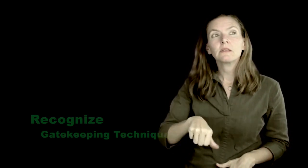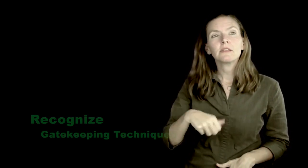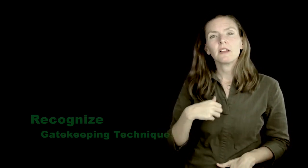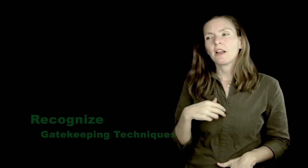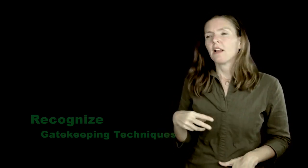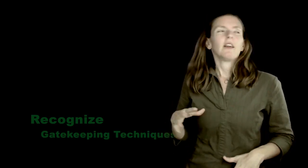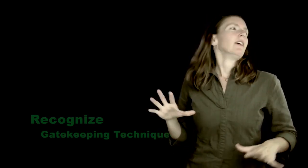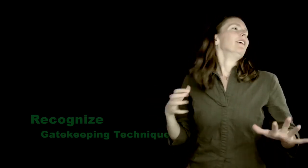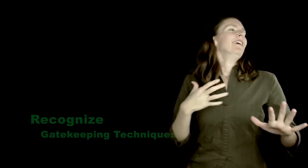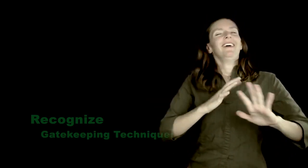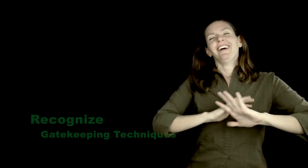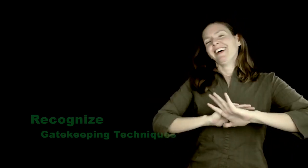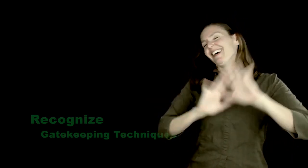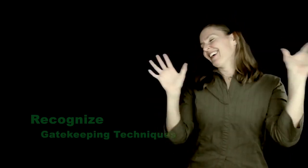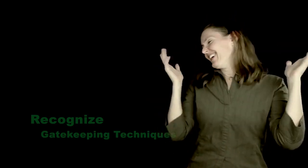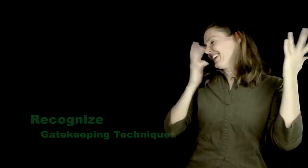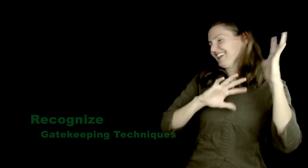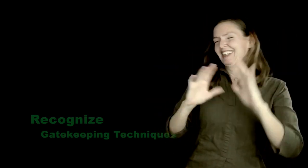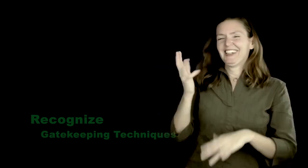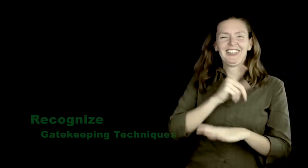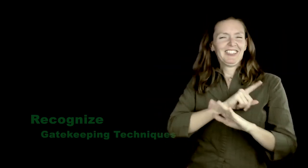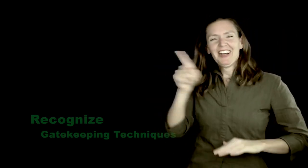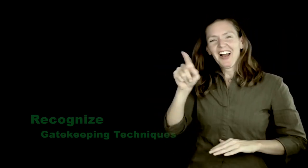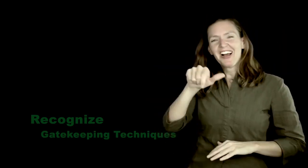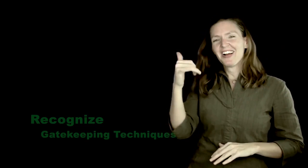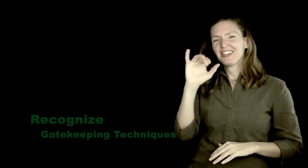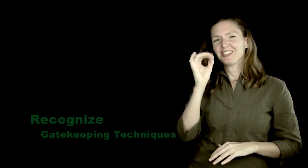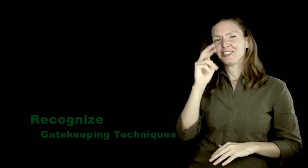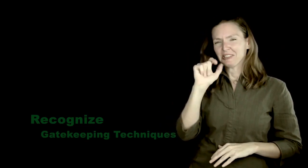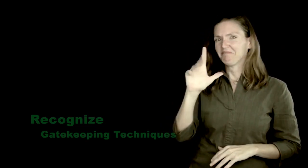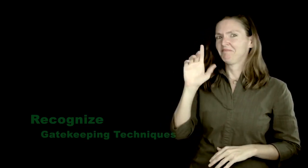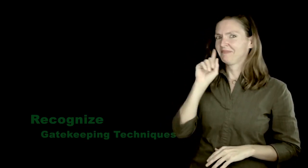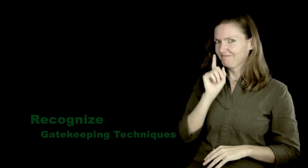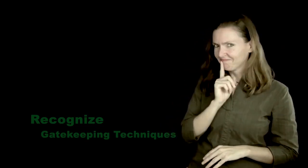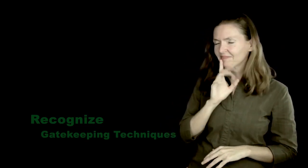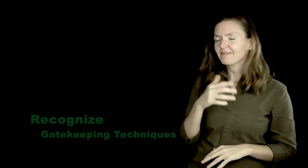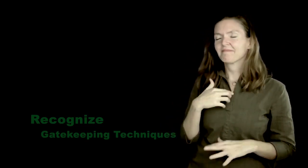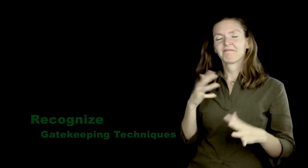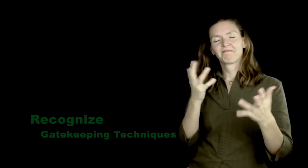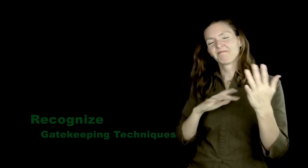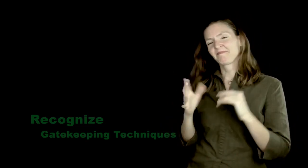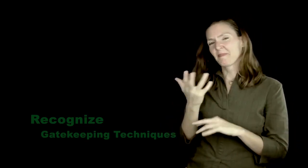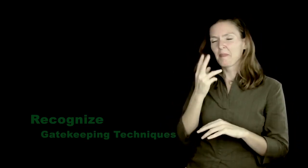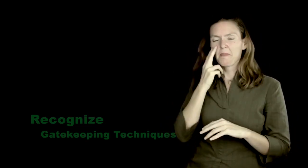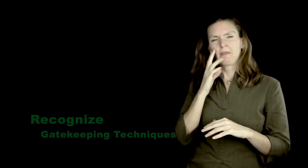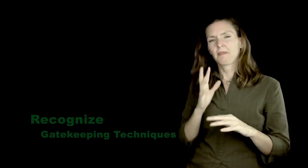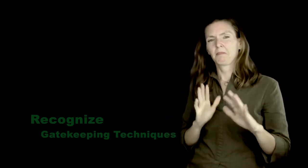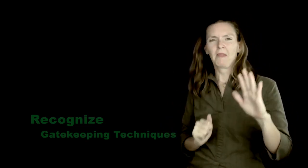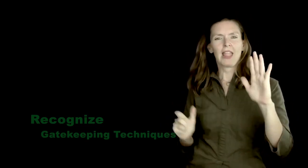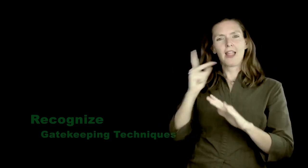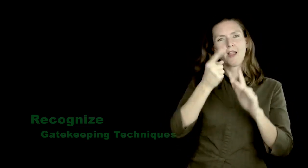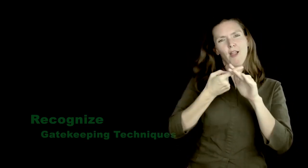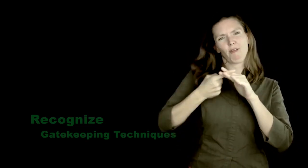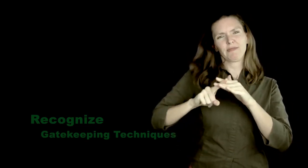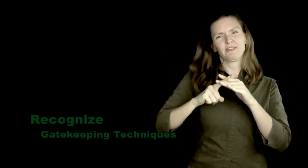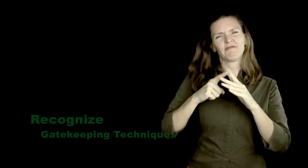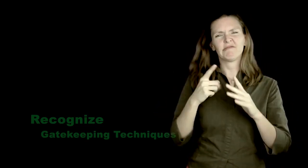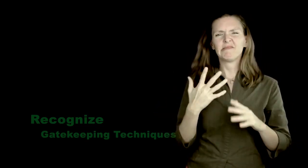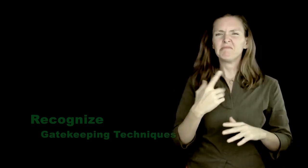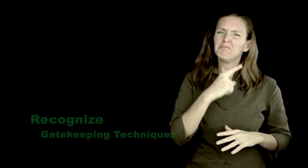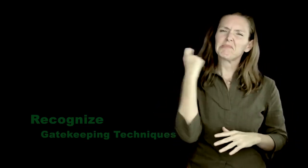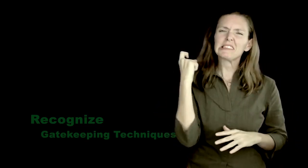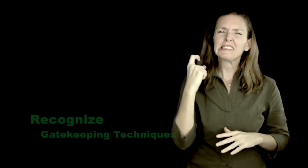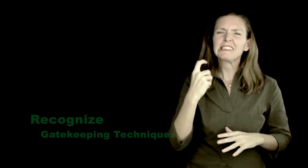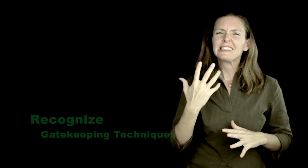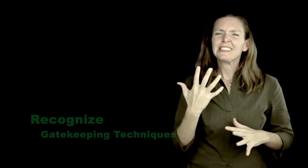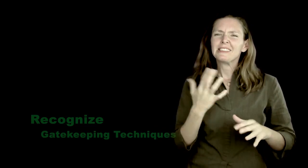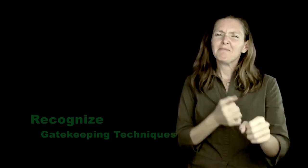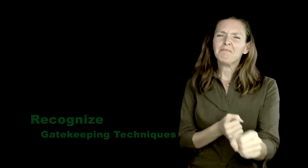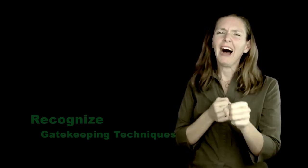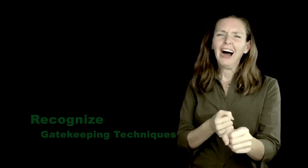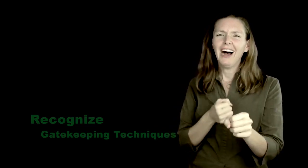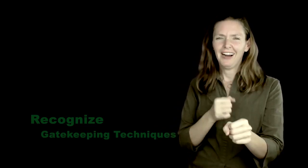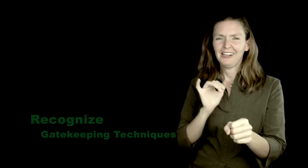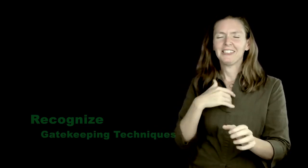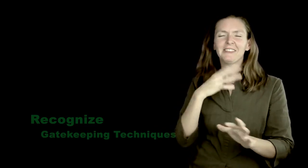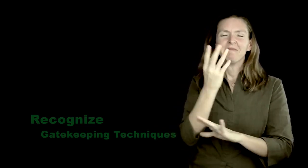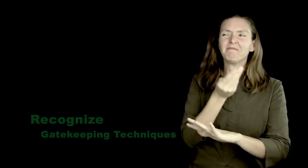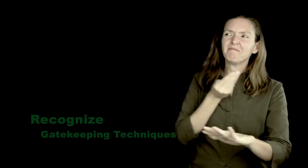We were fed up and decided to go with another Deaf journal, submitting the original article we wrote, with all the historical anecdotes justifying our claims.